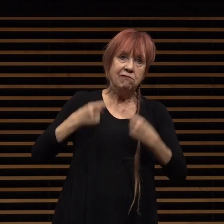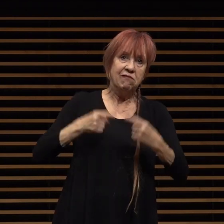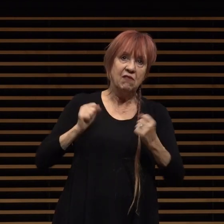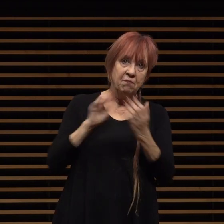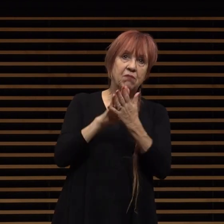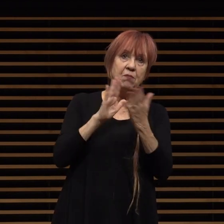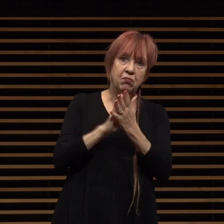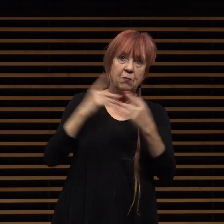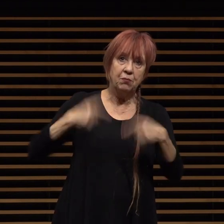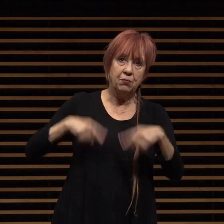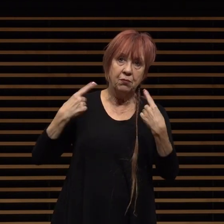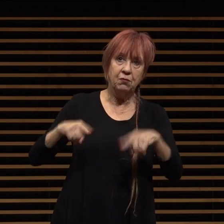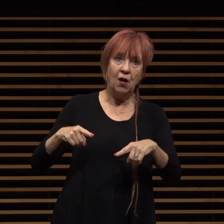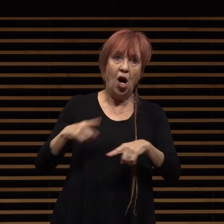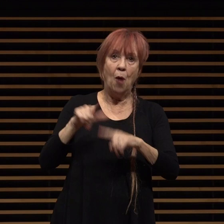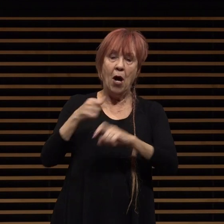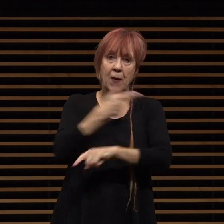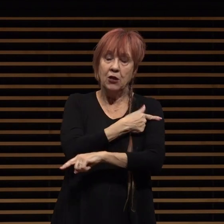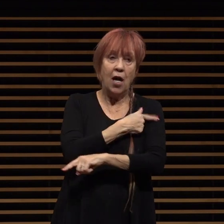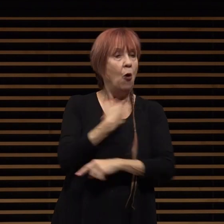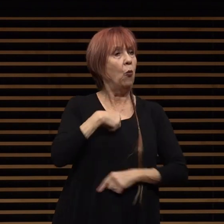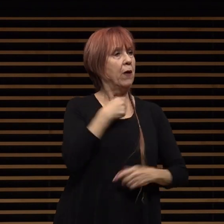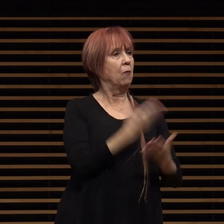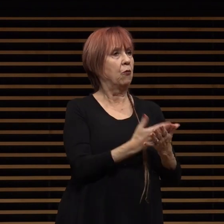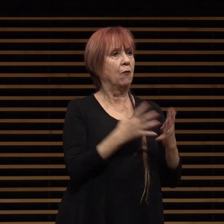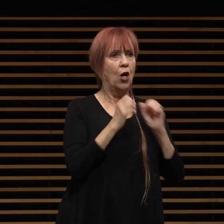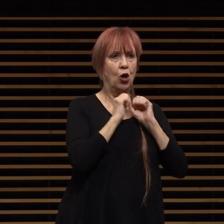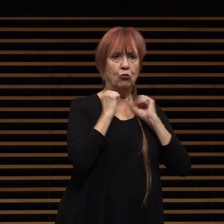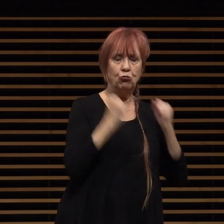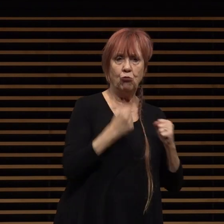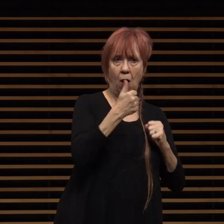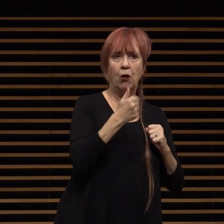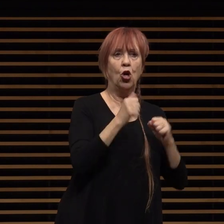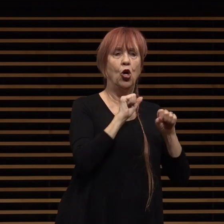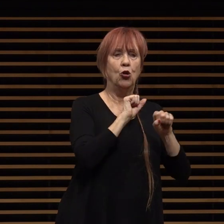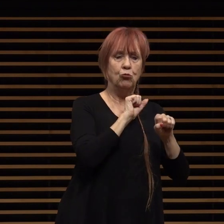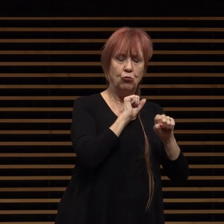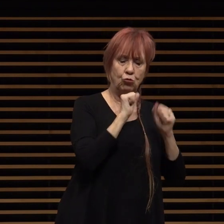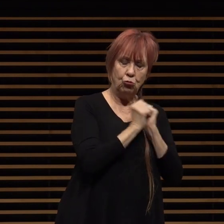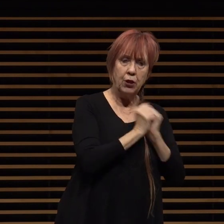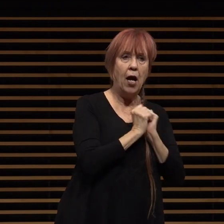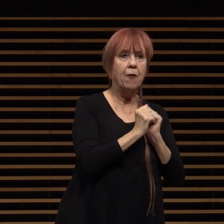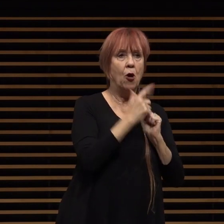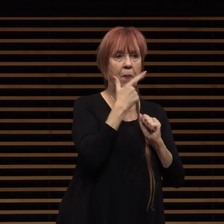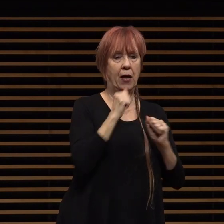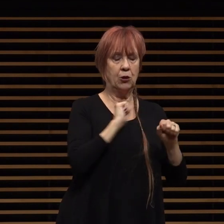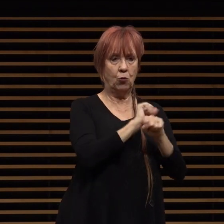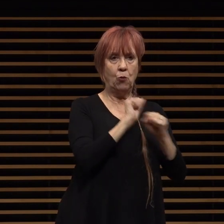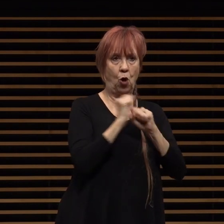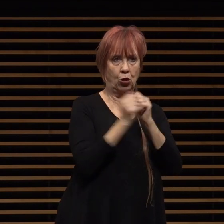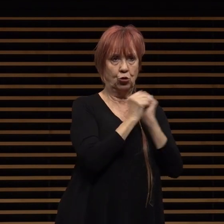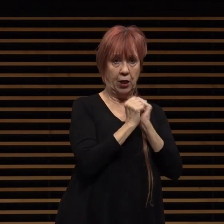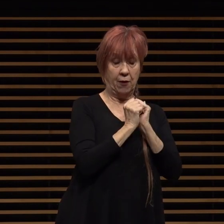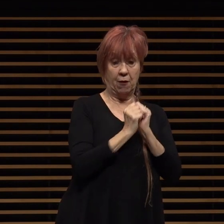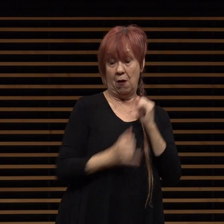stronger together by collaboratively working to protect our health and that of our neighbors